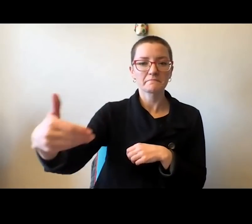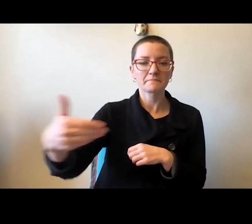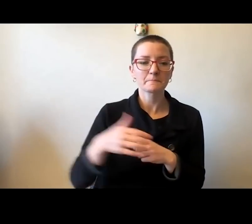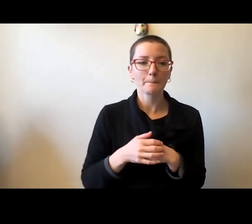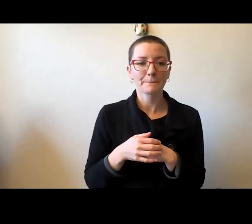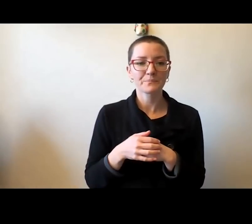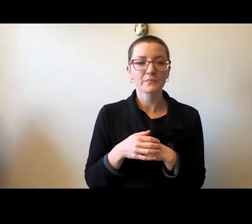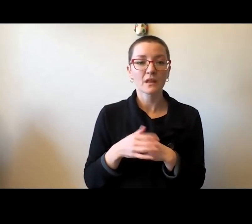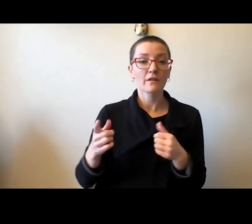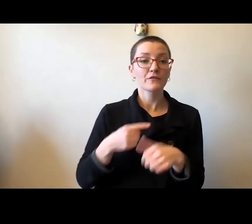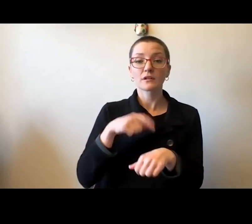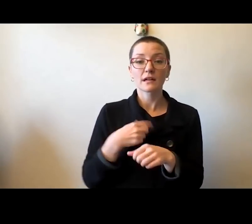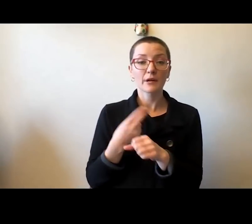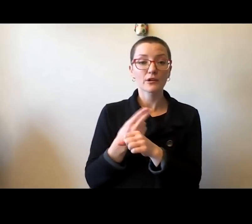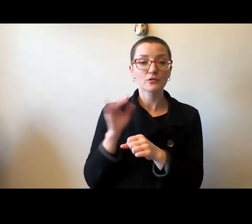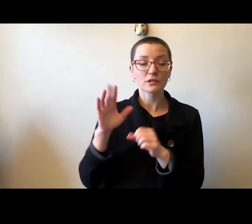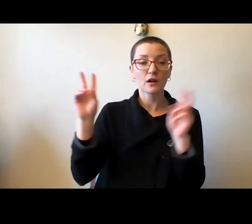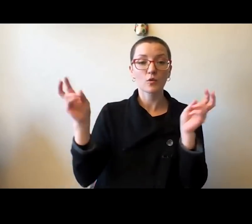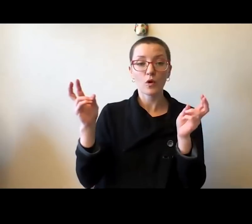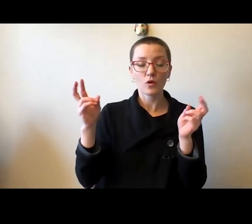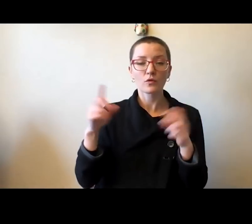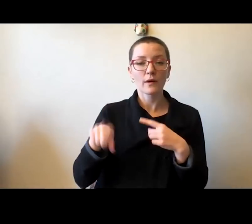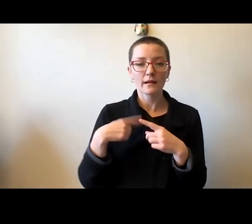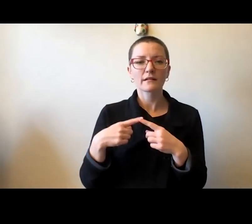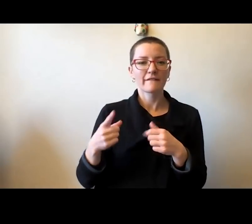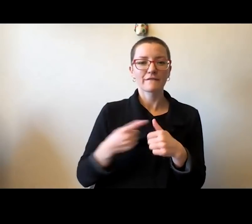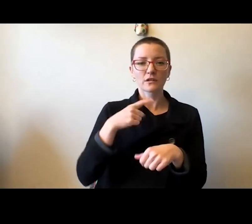The first time was the celebration launching our sesquicentennial.